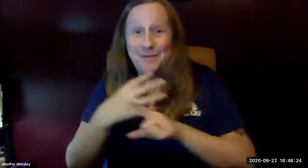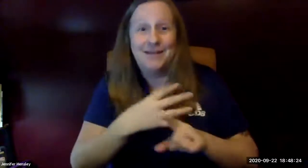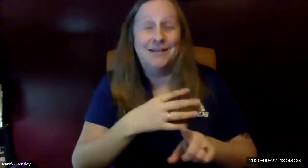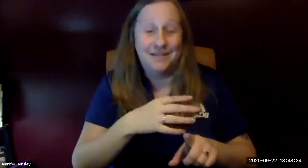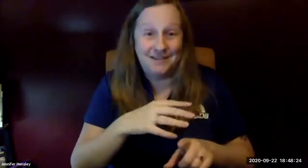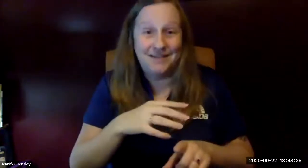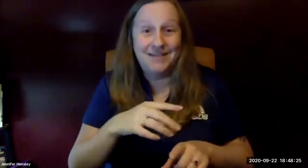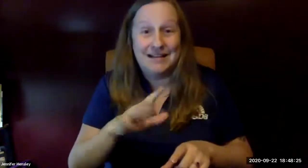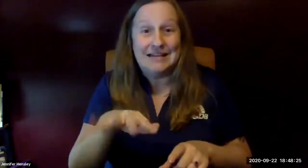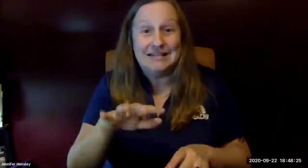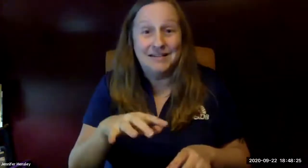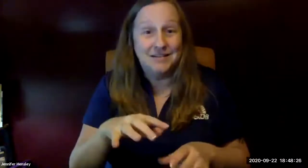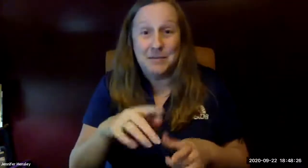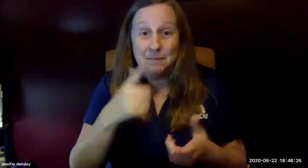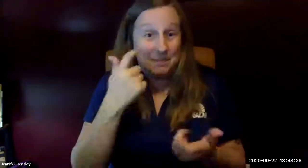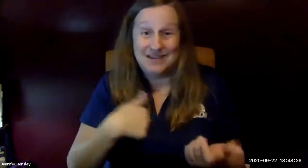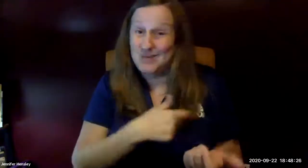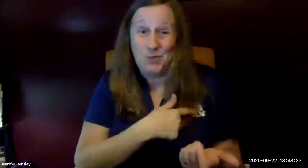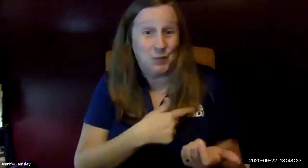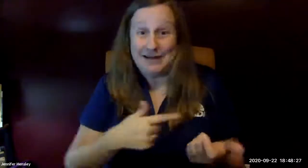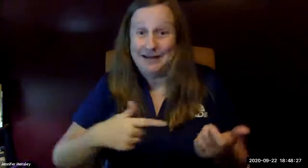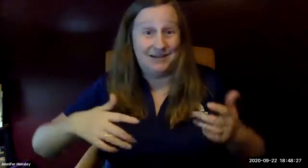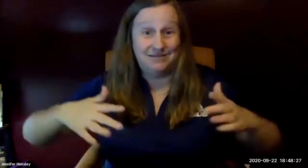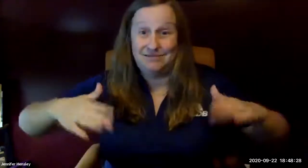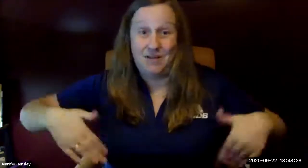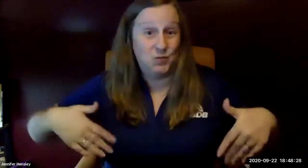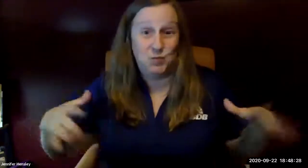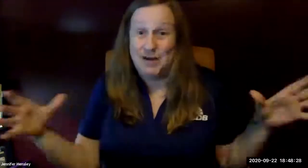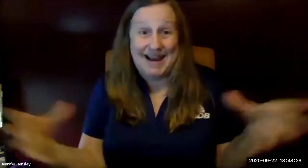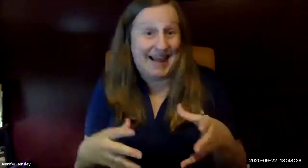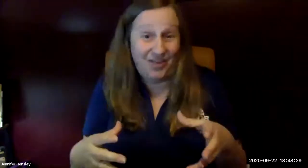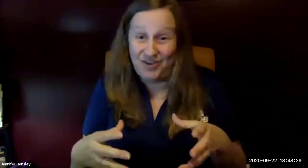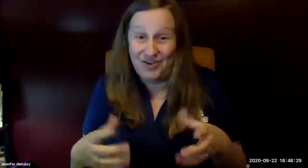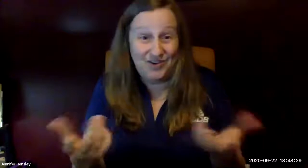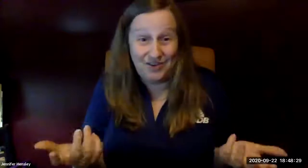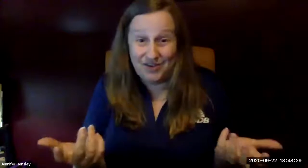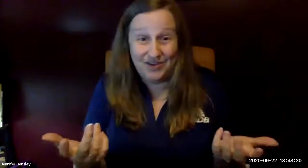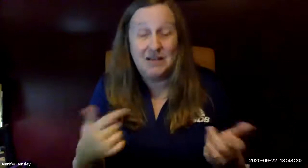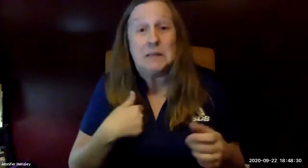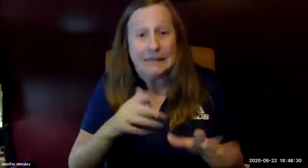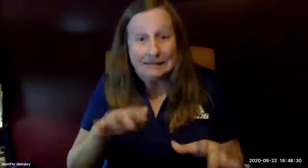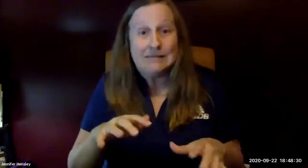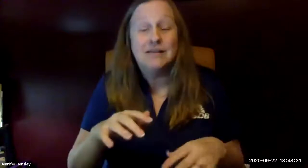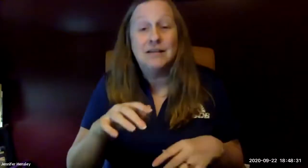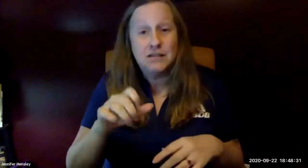different people and asked them to record themselves